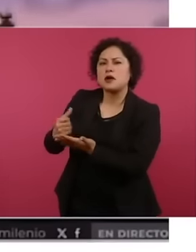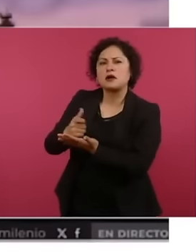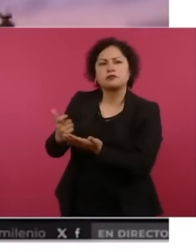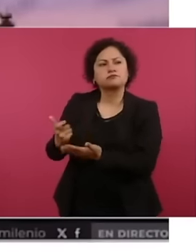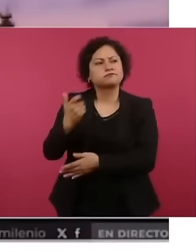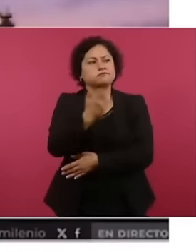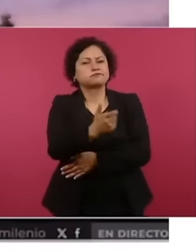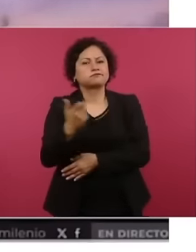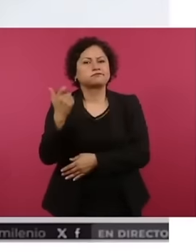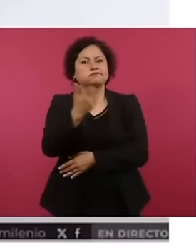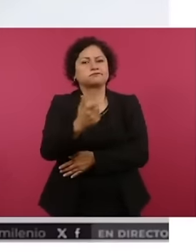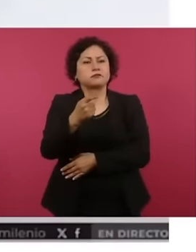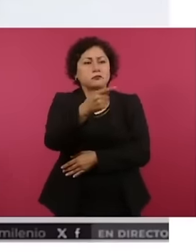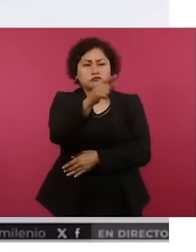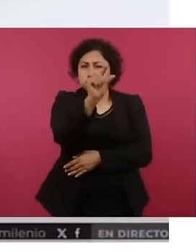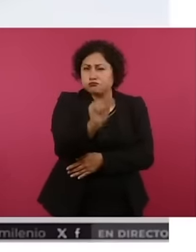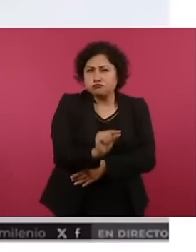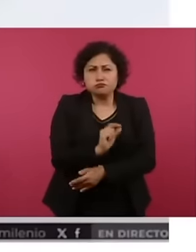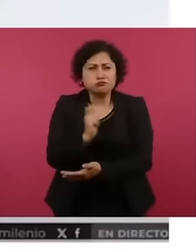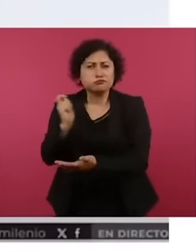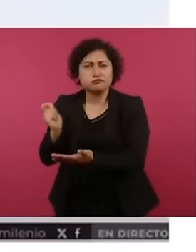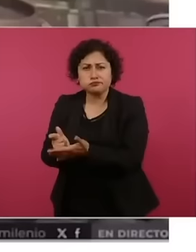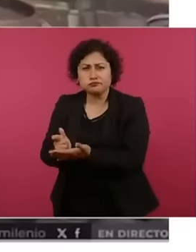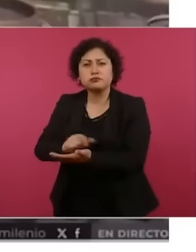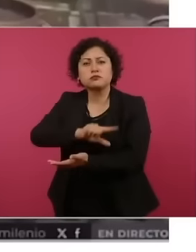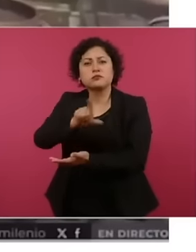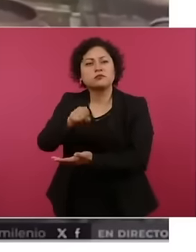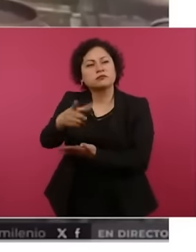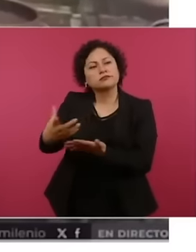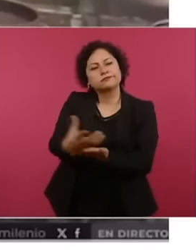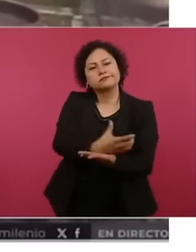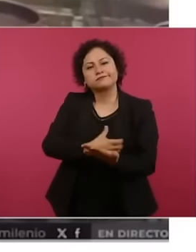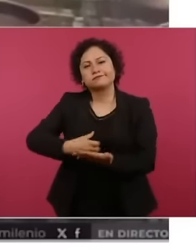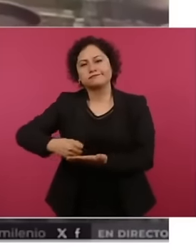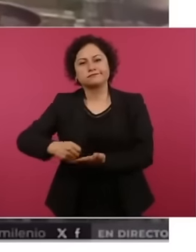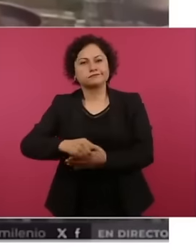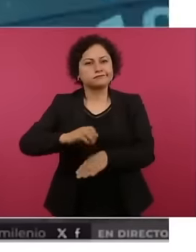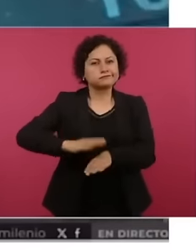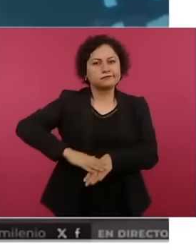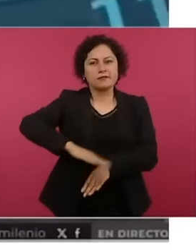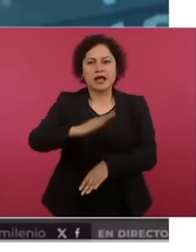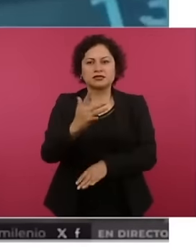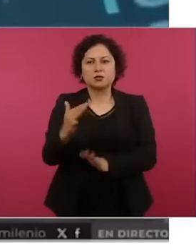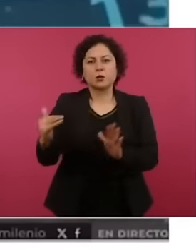a minimum investment your income can be more than 50,000 pesos per month payments arrive